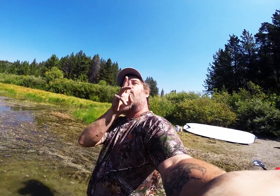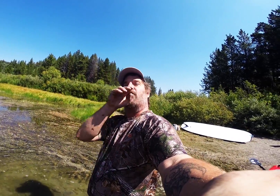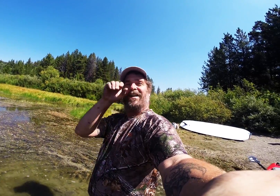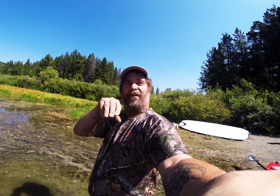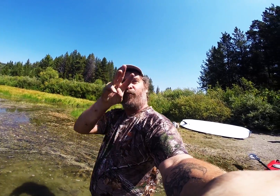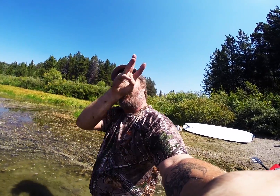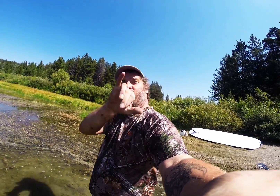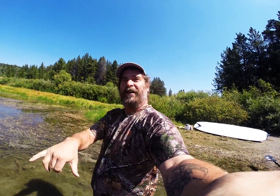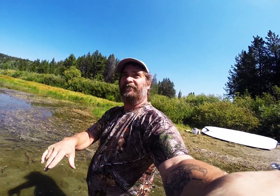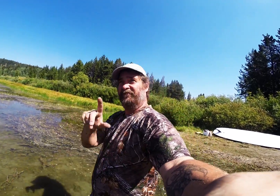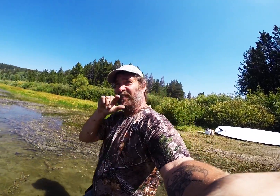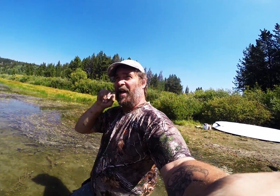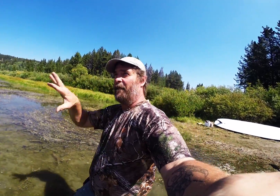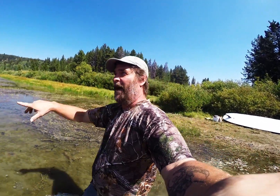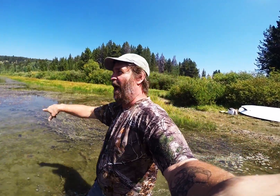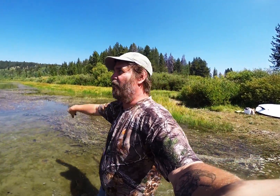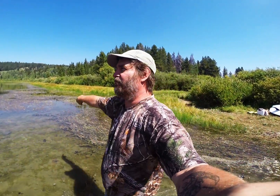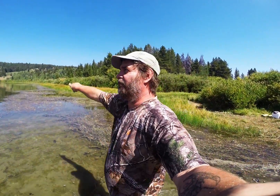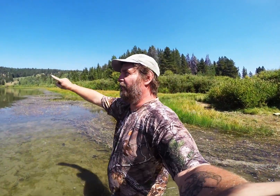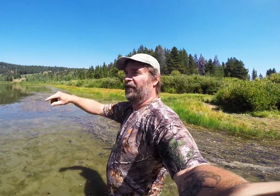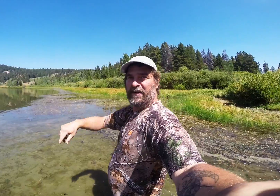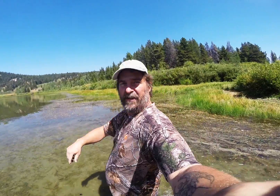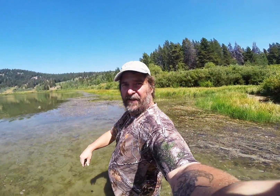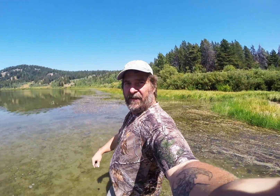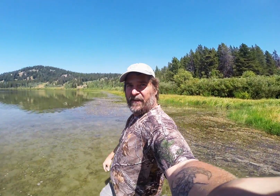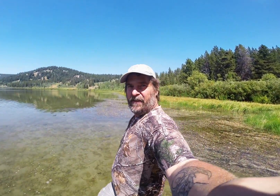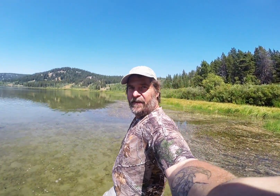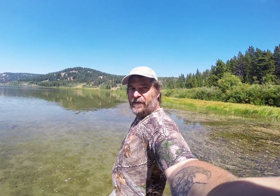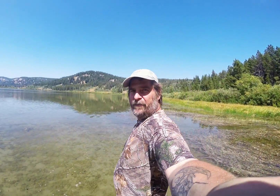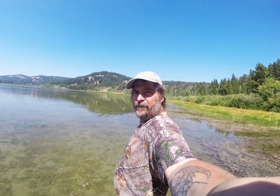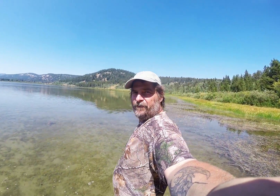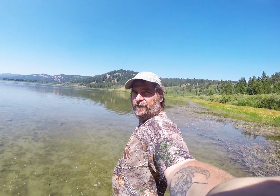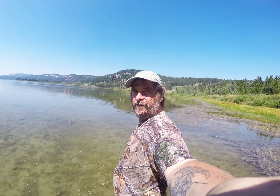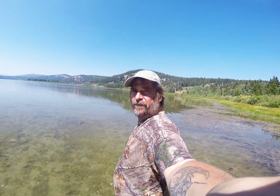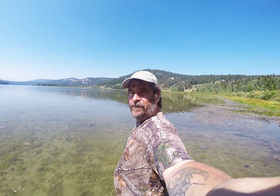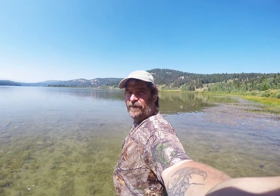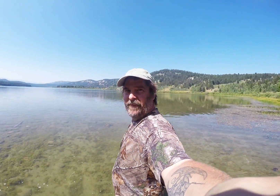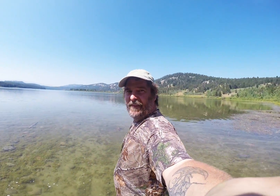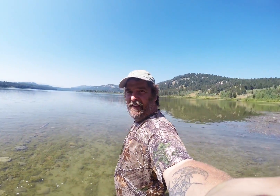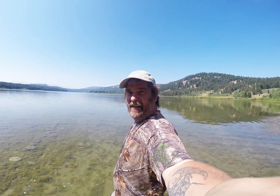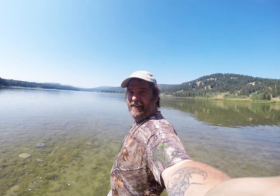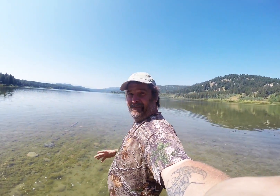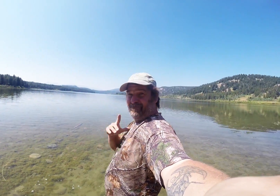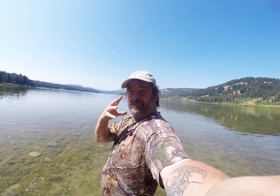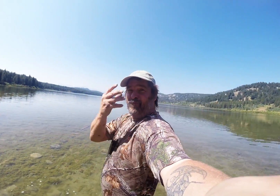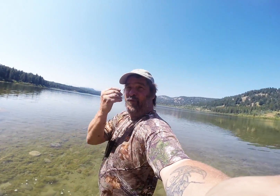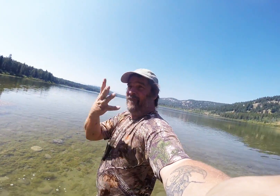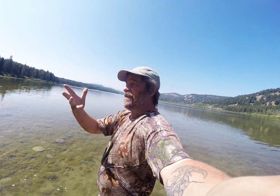Finally, i will jump first water in Wyoming! look at mountains. Really so Beautiful